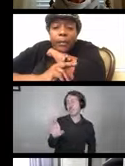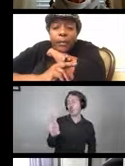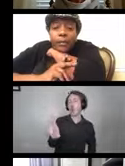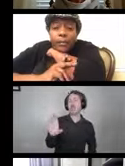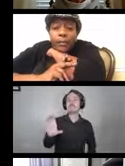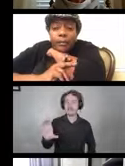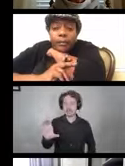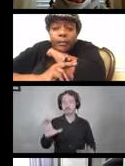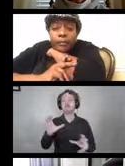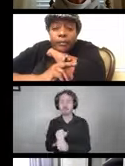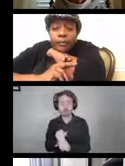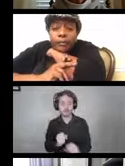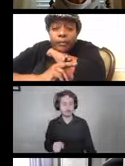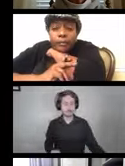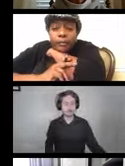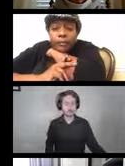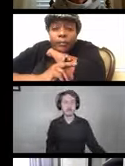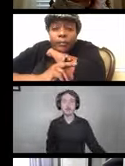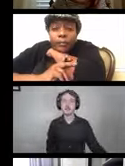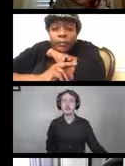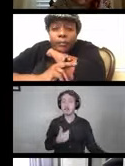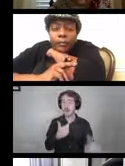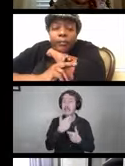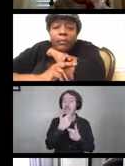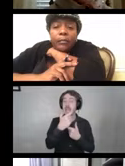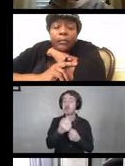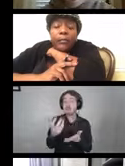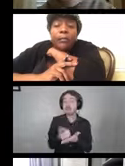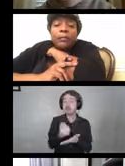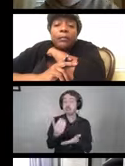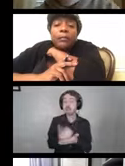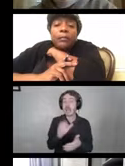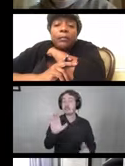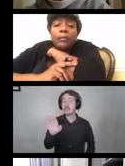If you're interested in receiving CEU's or CRC's please